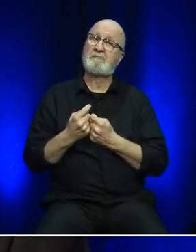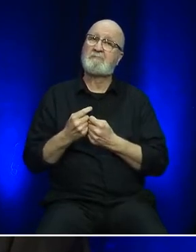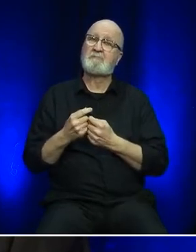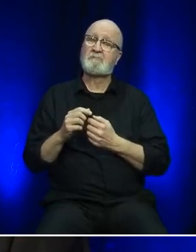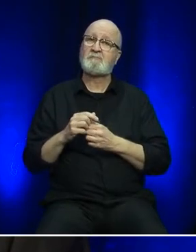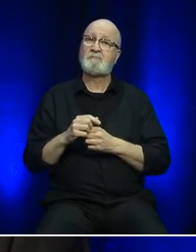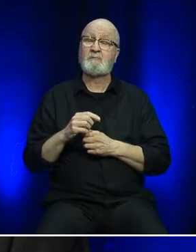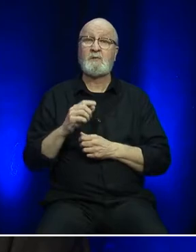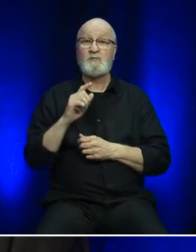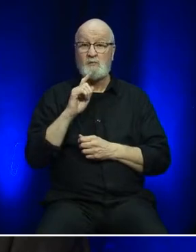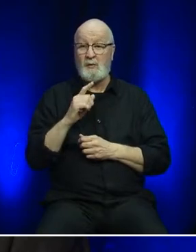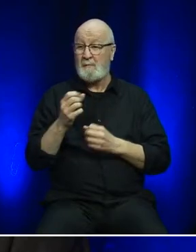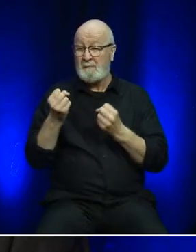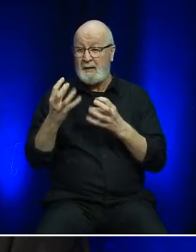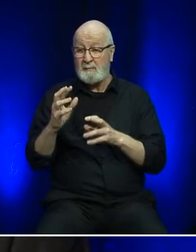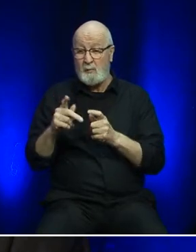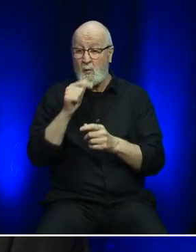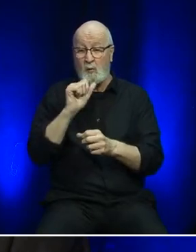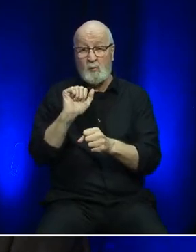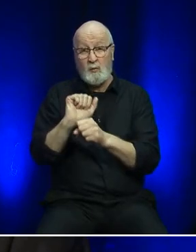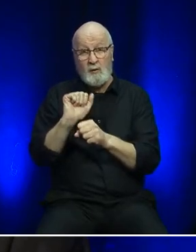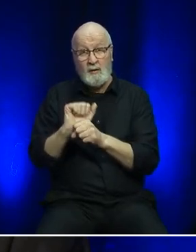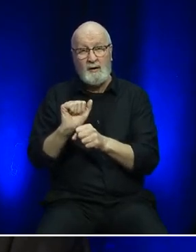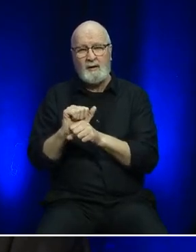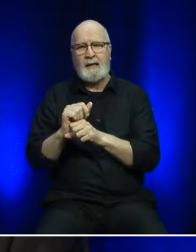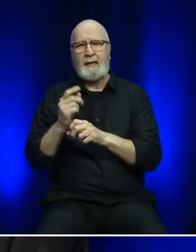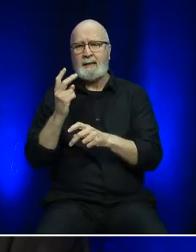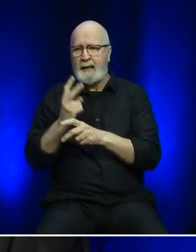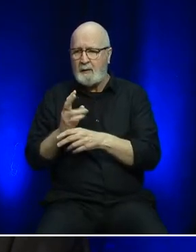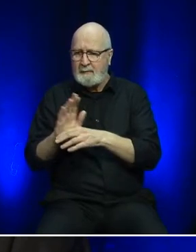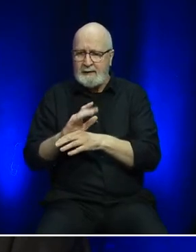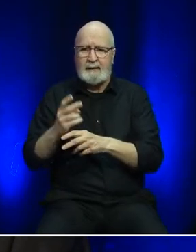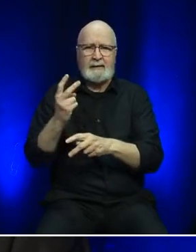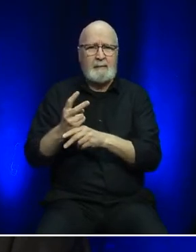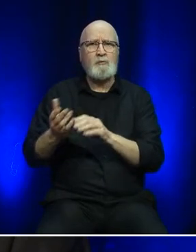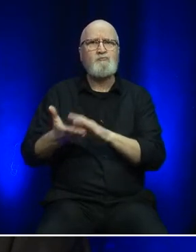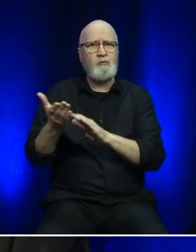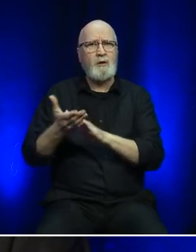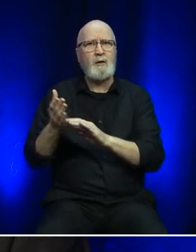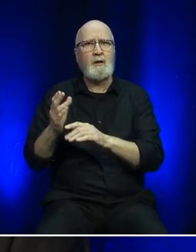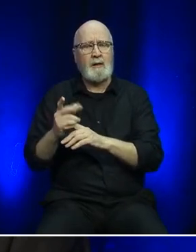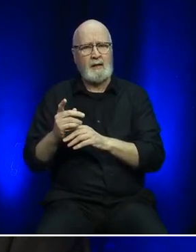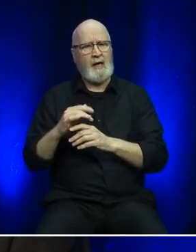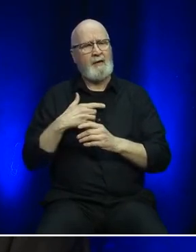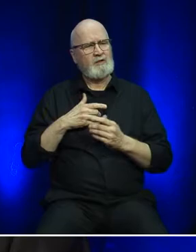the many front line employees who kept our operations in service during very challenging times.